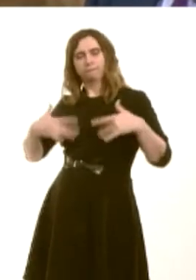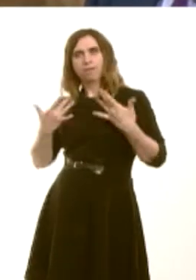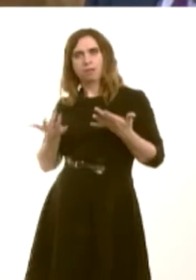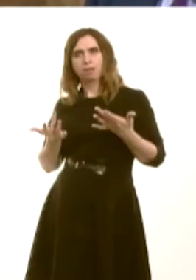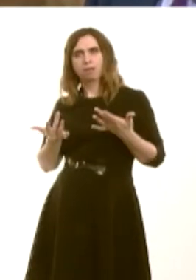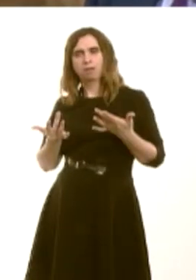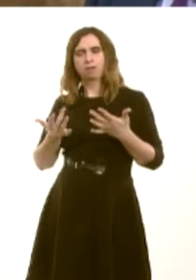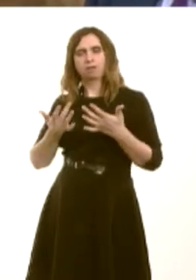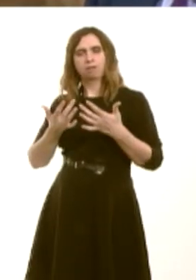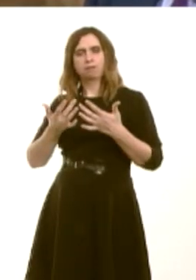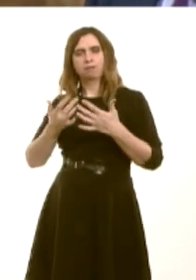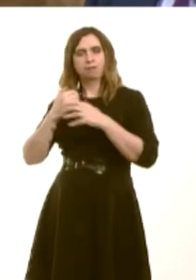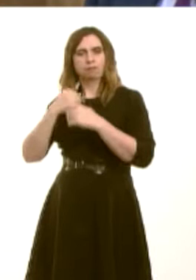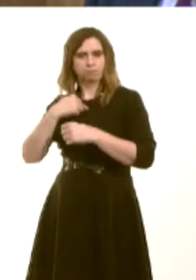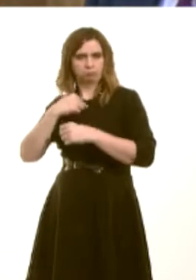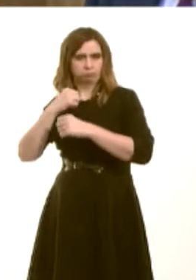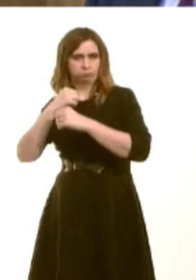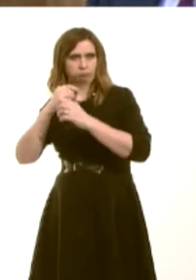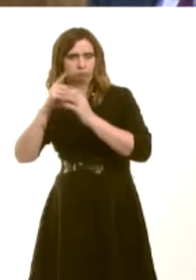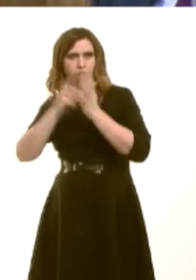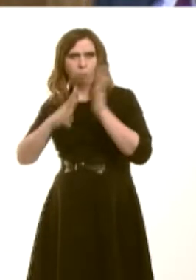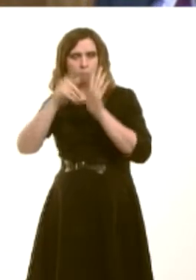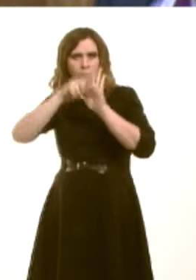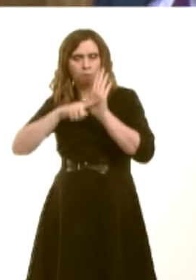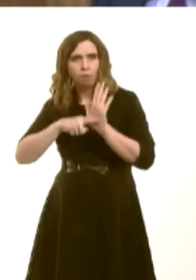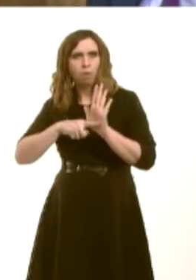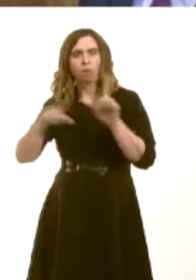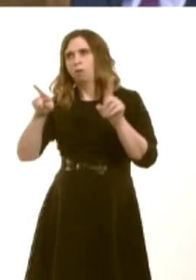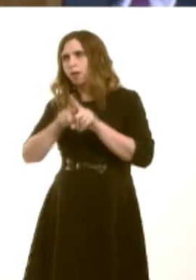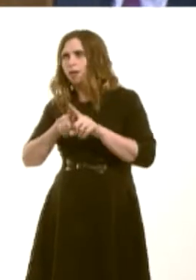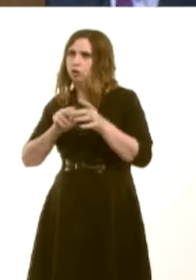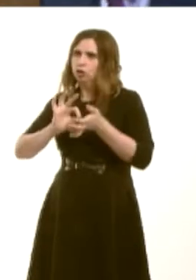have been made, both in terms of legislation and in terms of the strategy, I hope, will